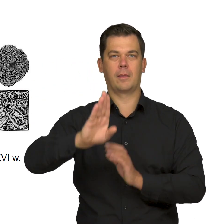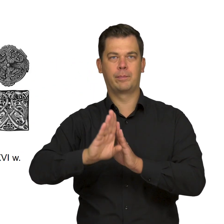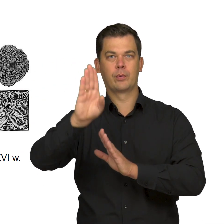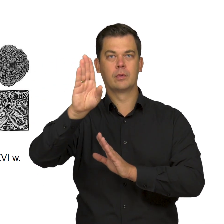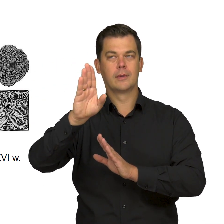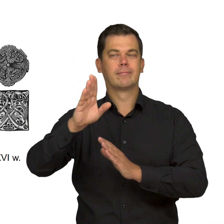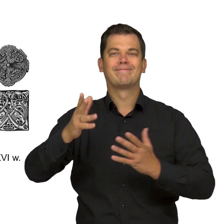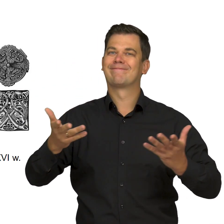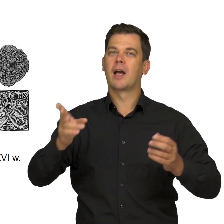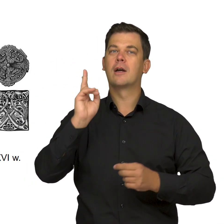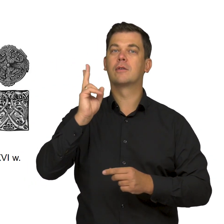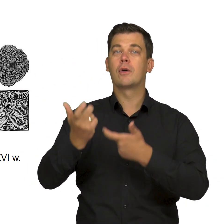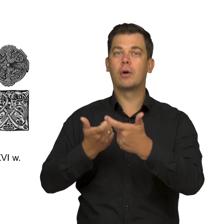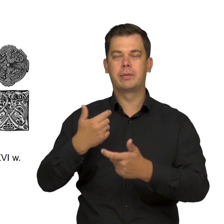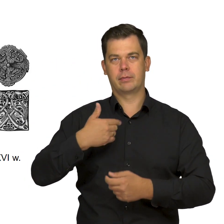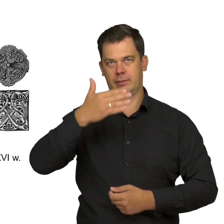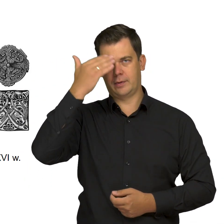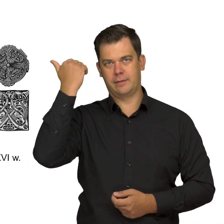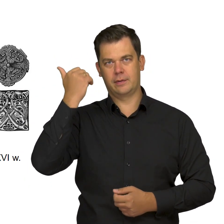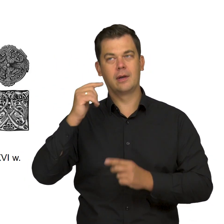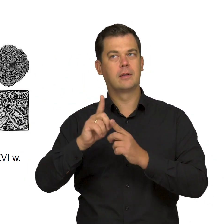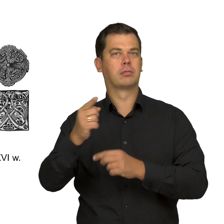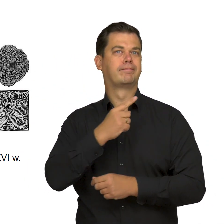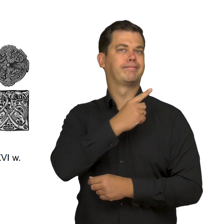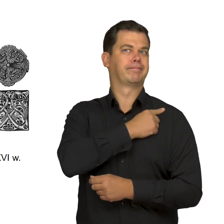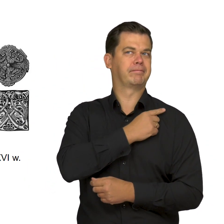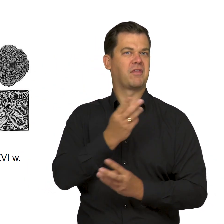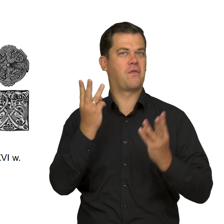Unfortunately, we do not know the author or provenance of this armchair,